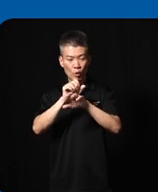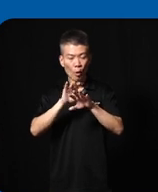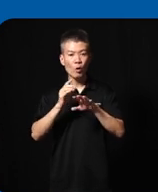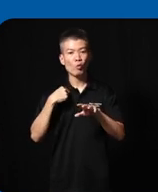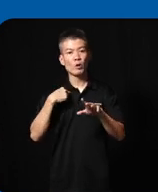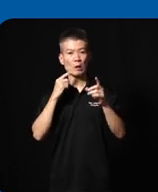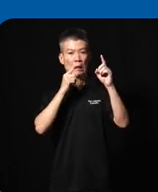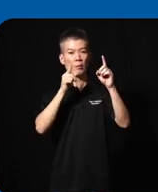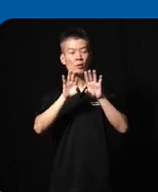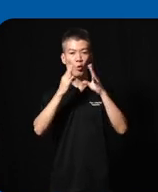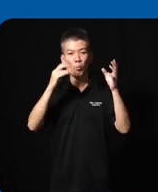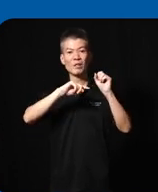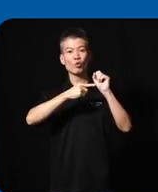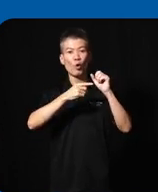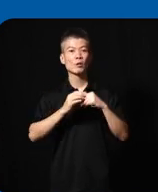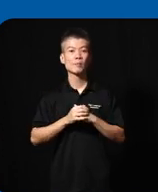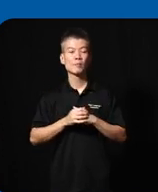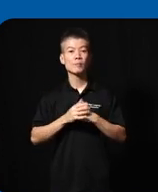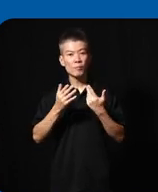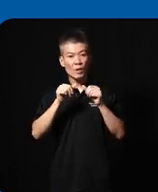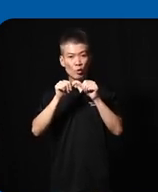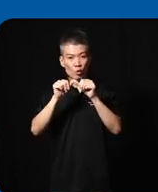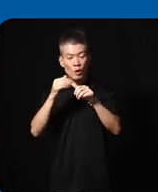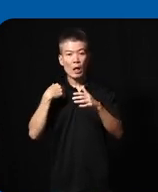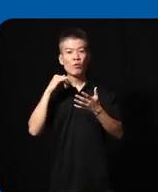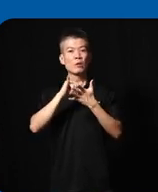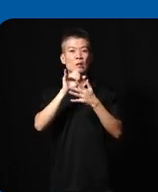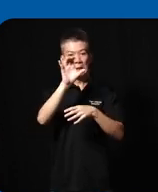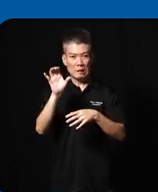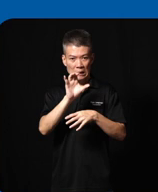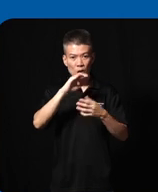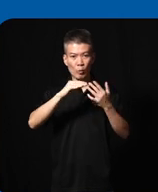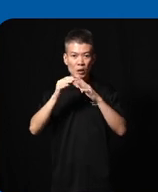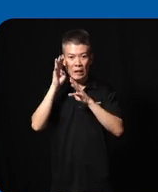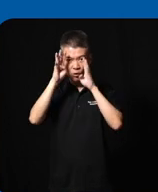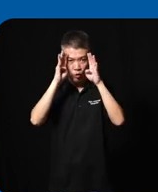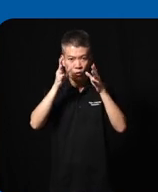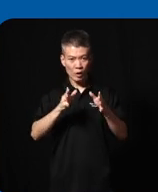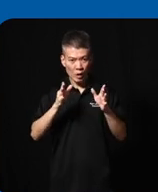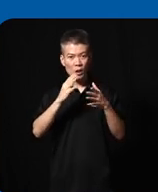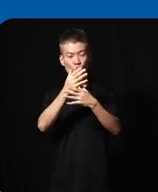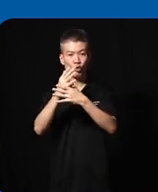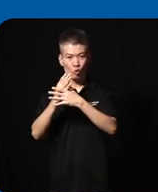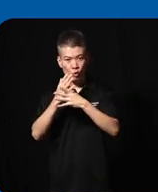them to be open source and continue to have this cycle of community innovators to share and create